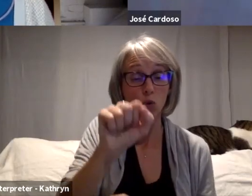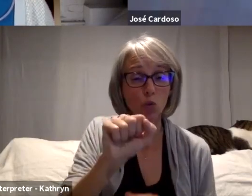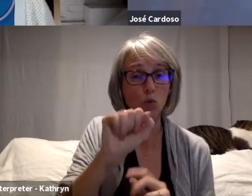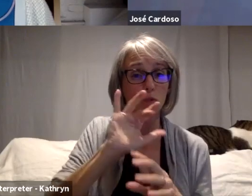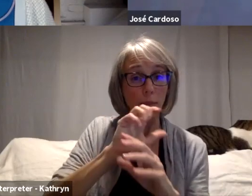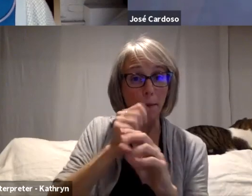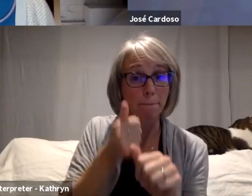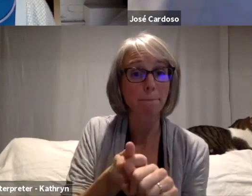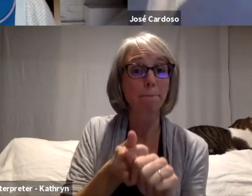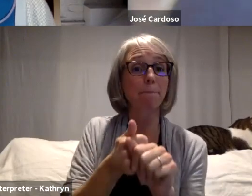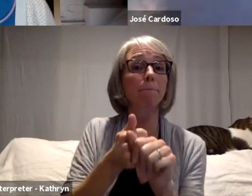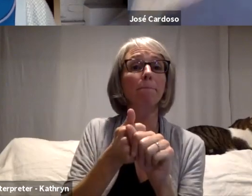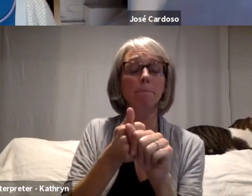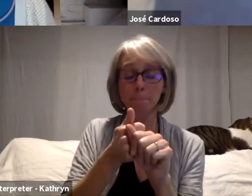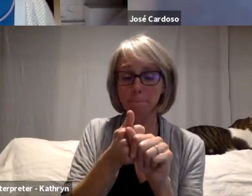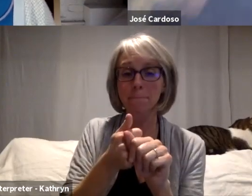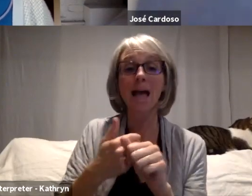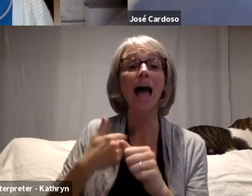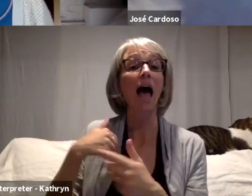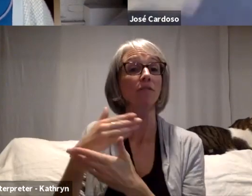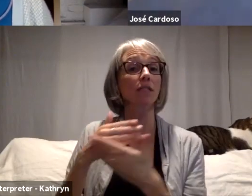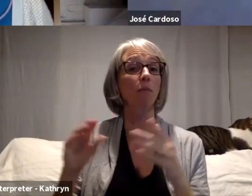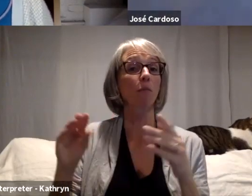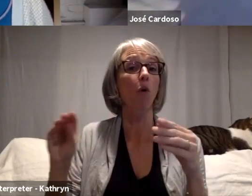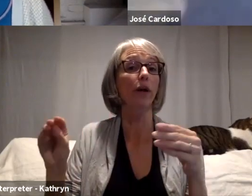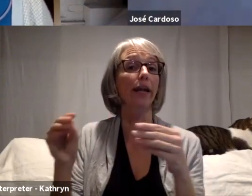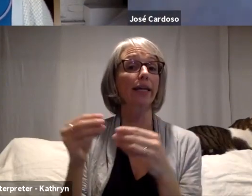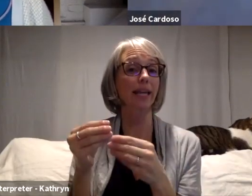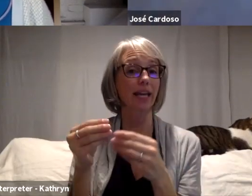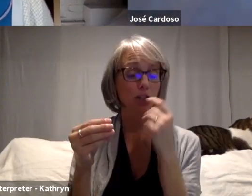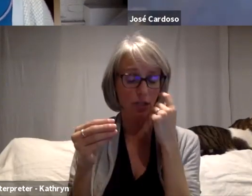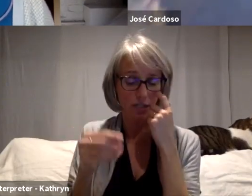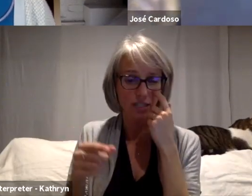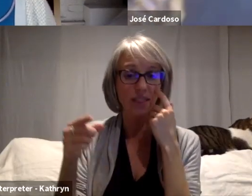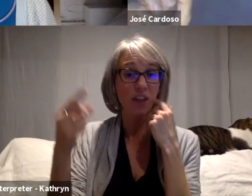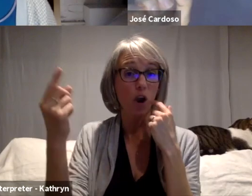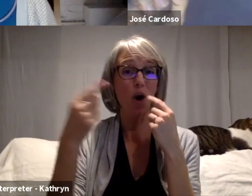organizations that are all the time announcing whole things develop. There is one,